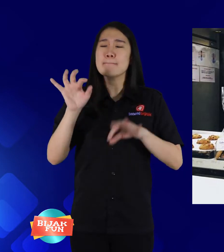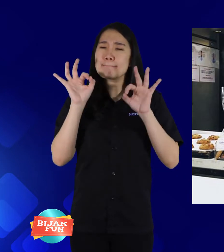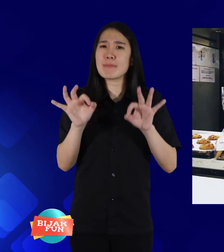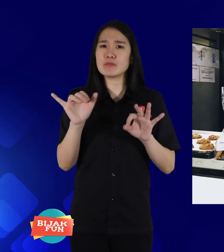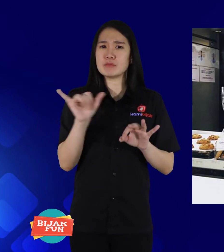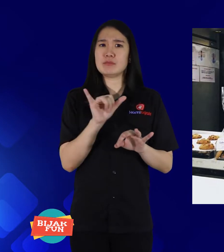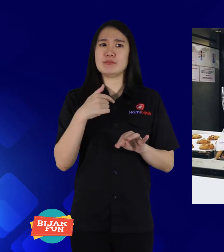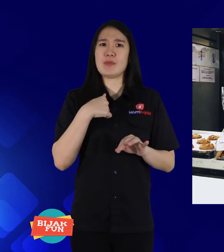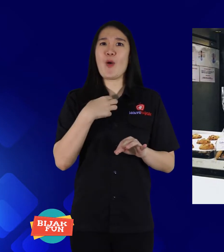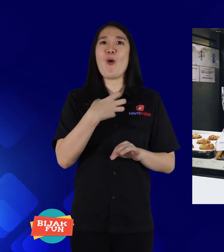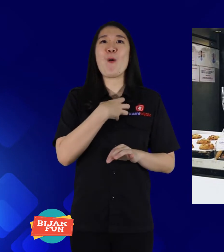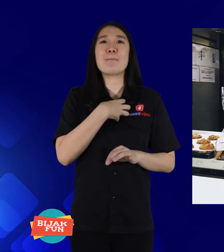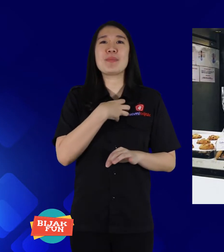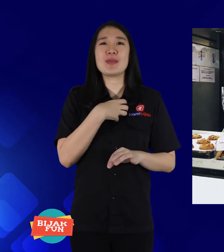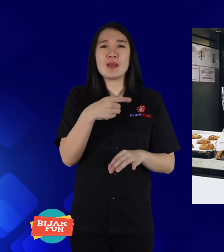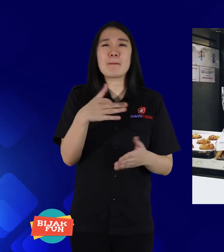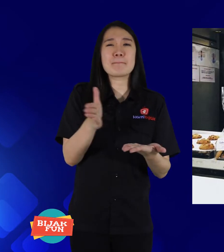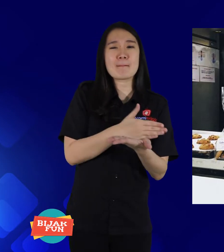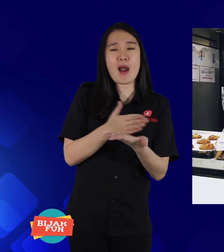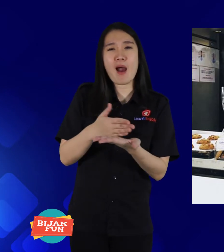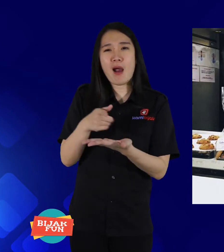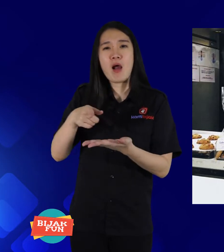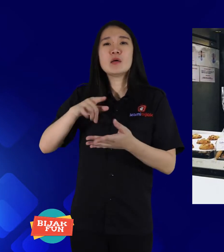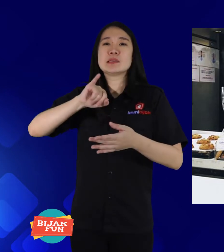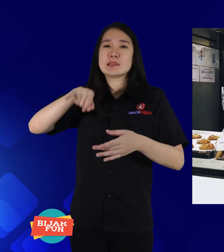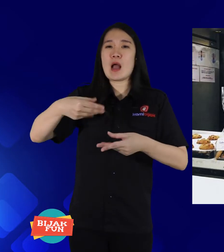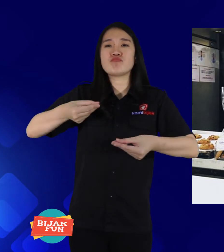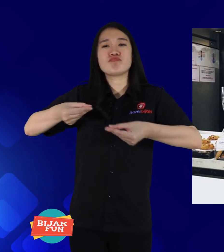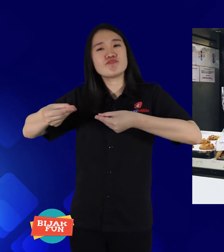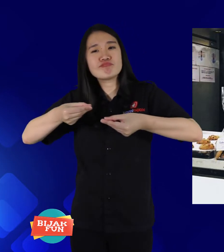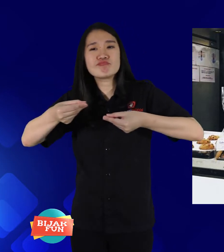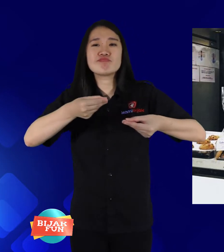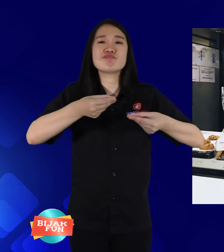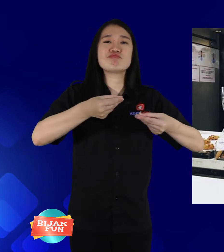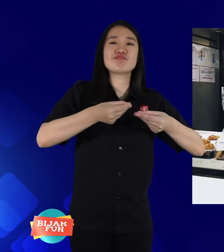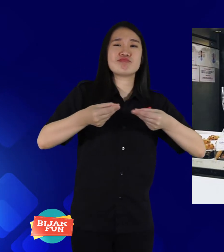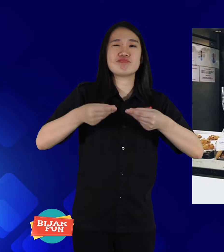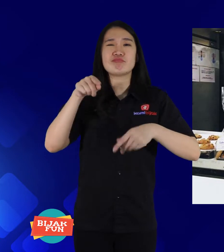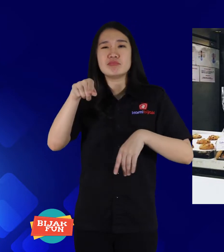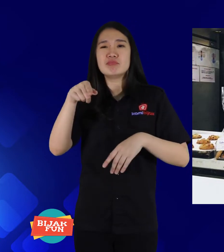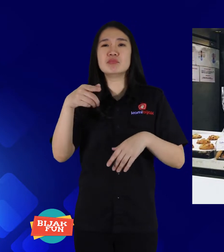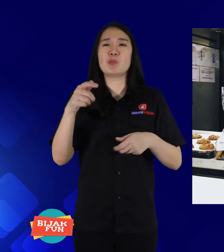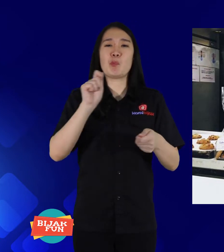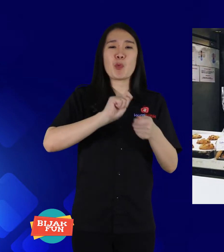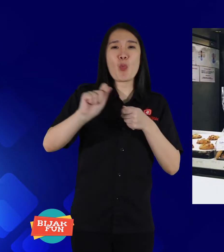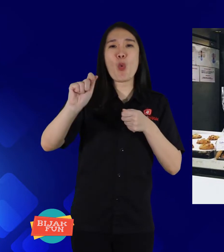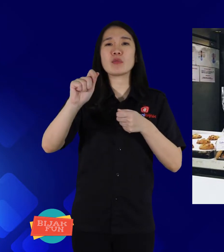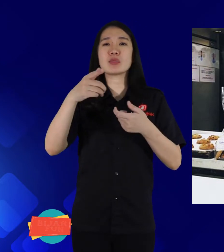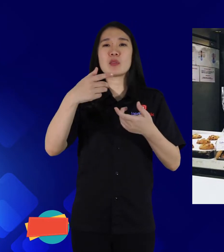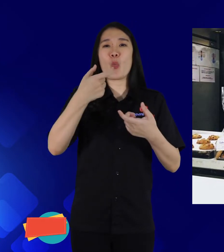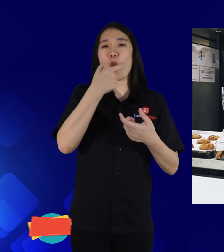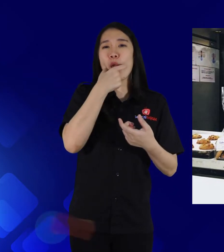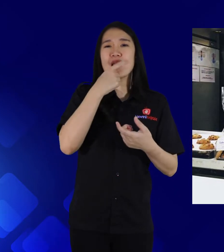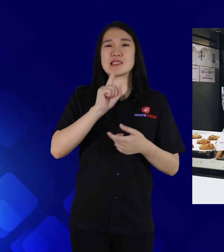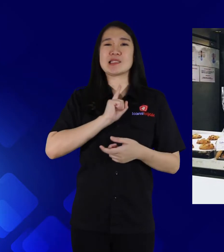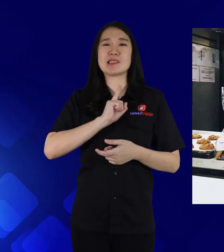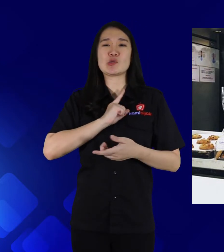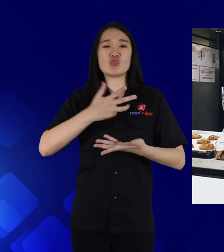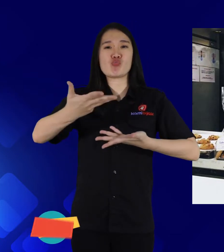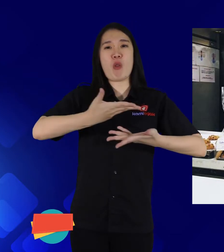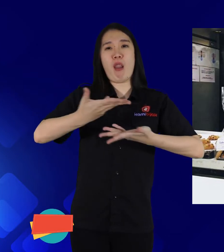when his hobby is baking, so it's a business make your own cake.